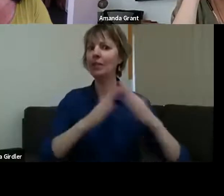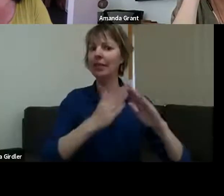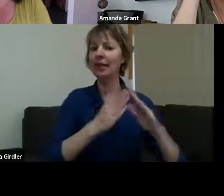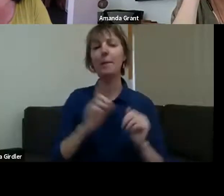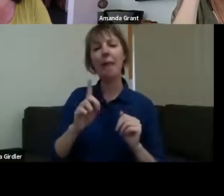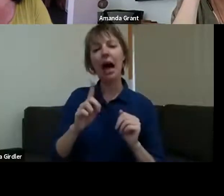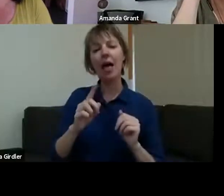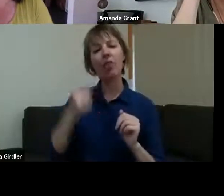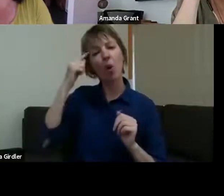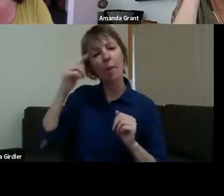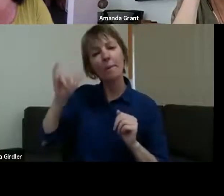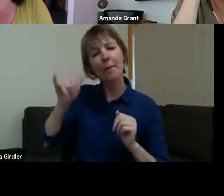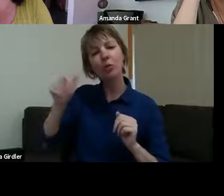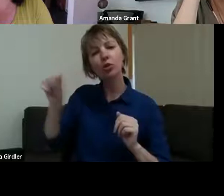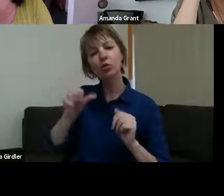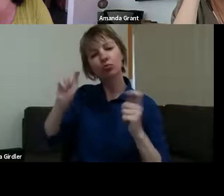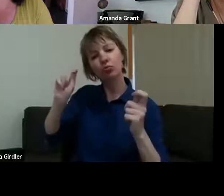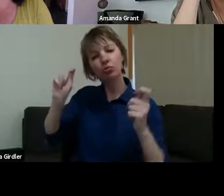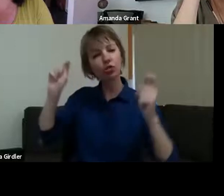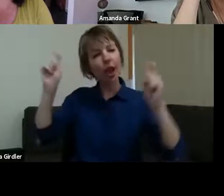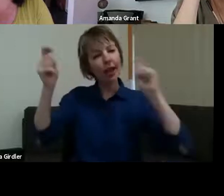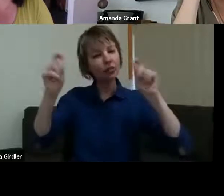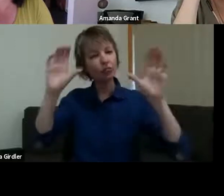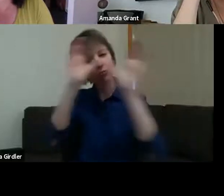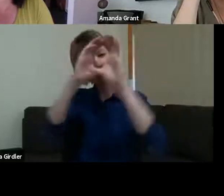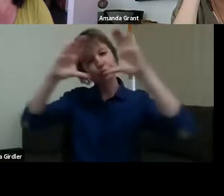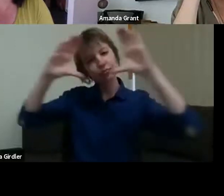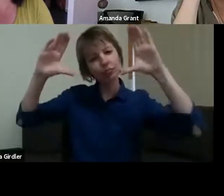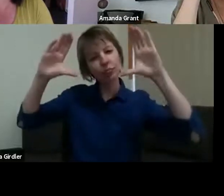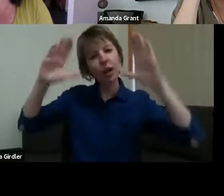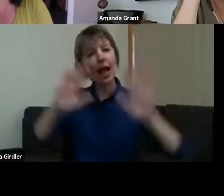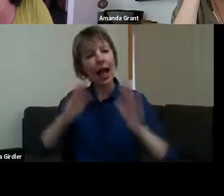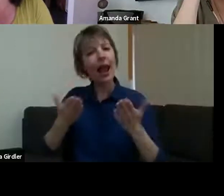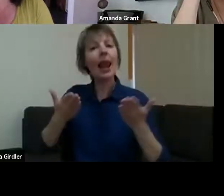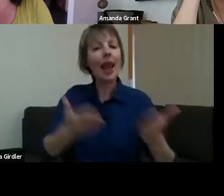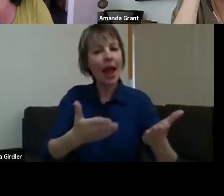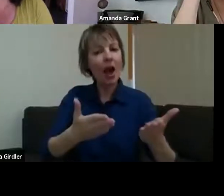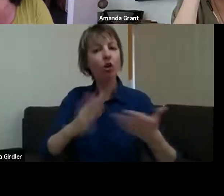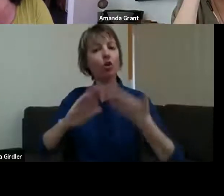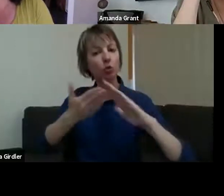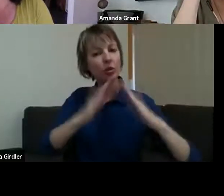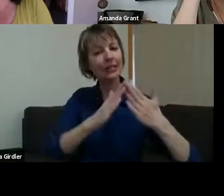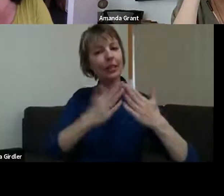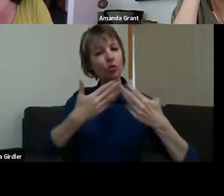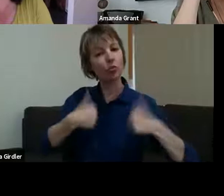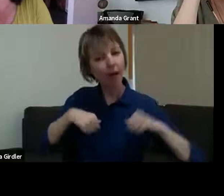opportunity for the community to heal and to recover. And it's been the most amazing journey ever since. We were lucky to get support from